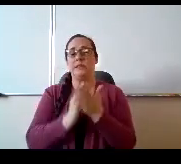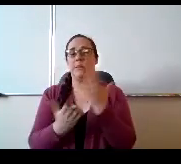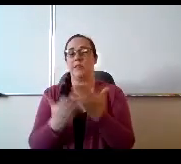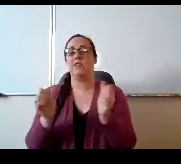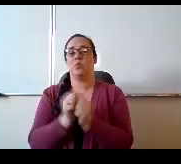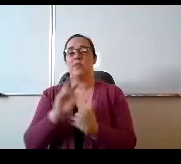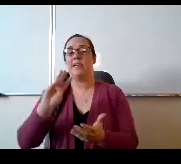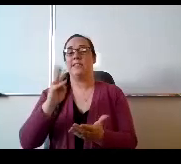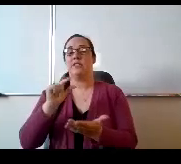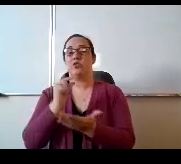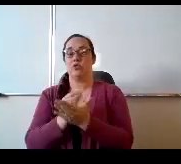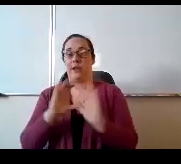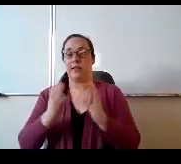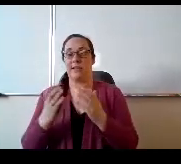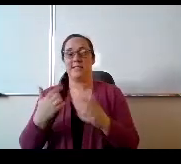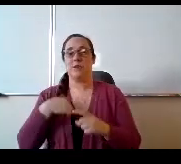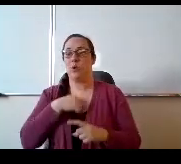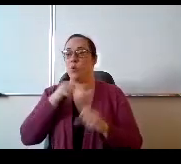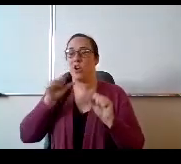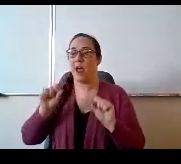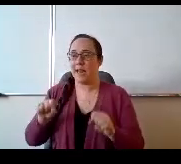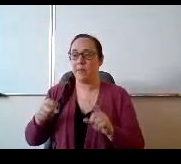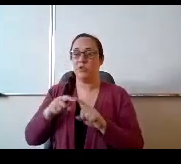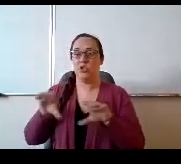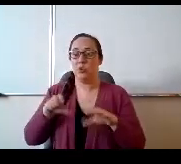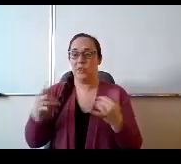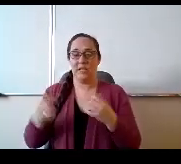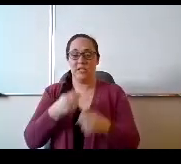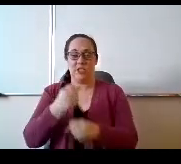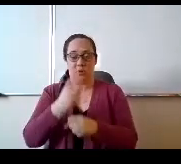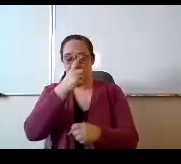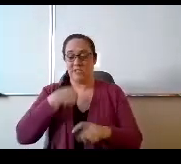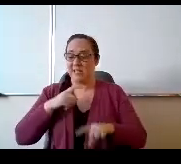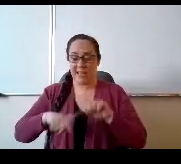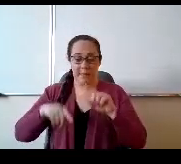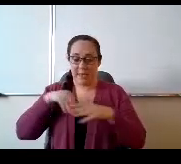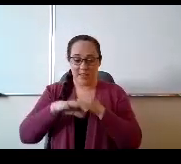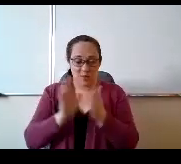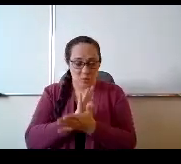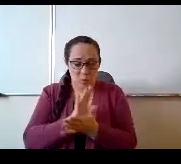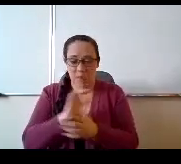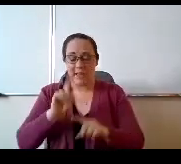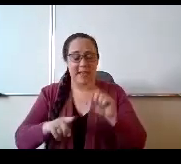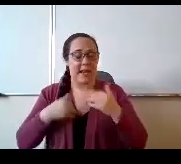We can't have him in the school. We can't have him. Mixing cohorts and being with teachers and